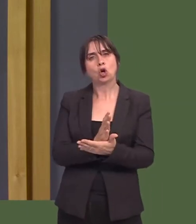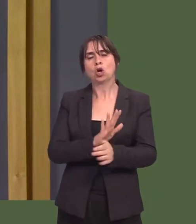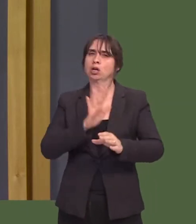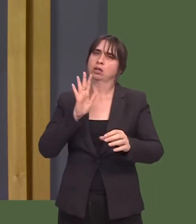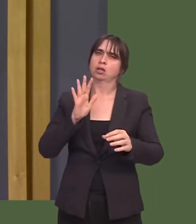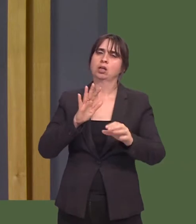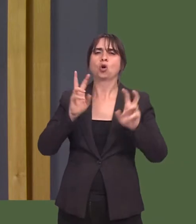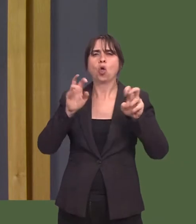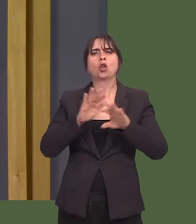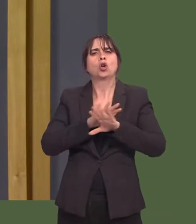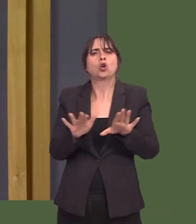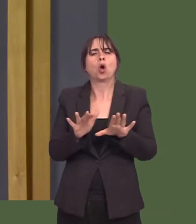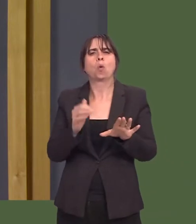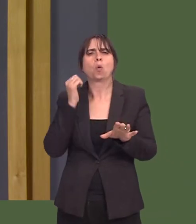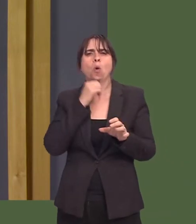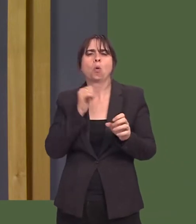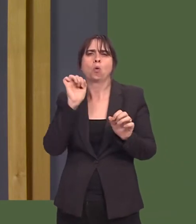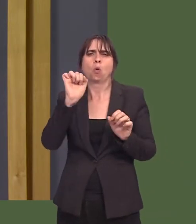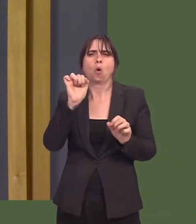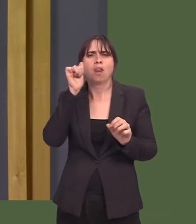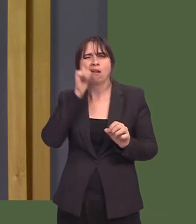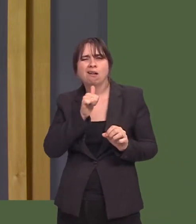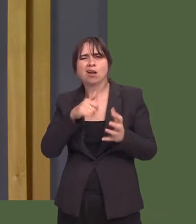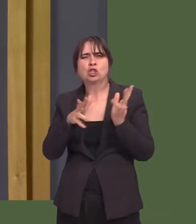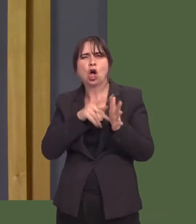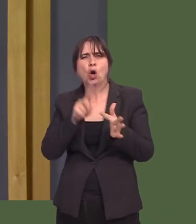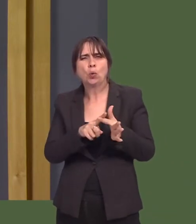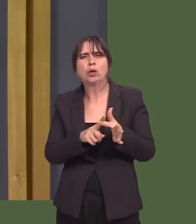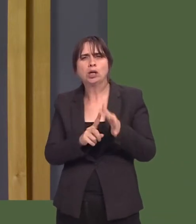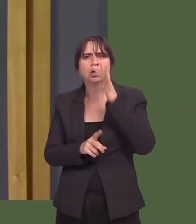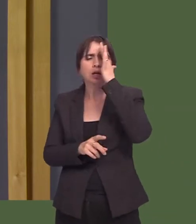robustly implemented across the whole of Wales in order to protect our most vulnerable and